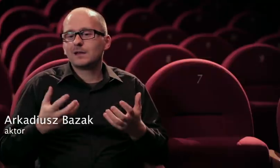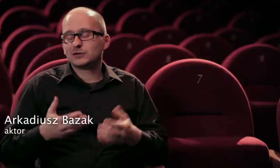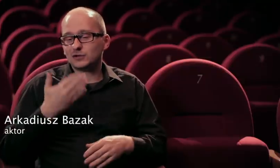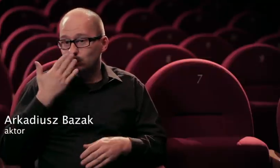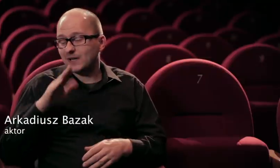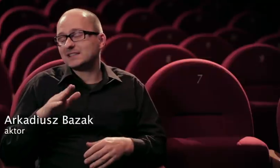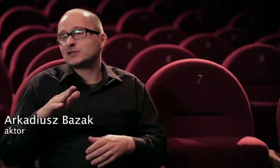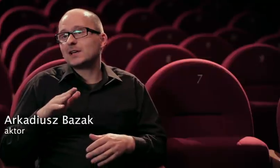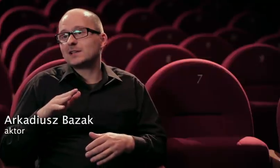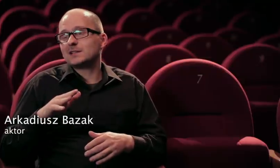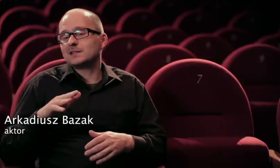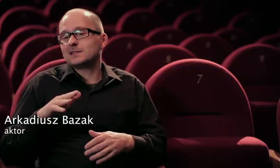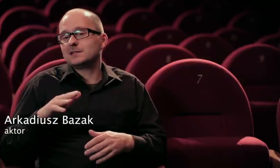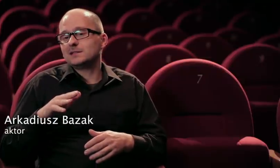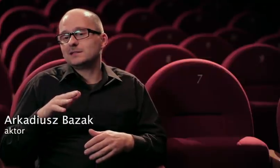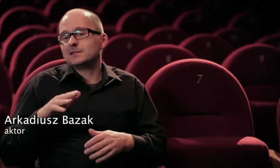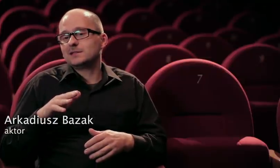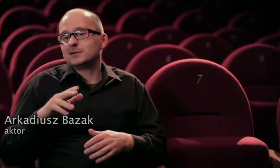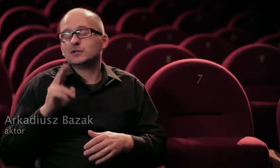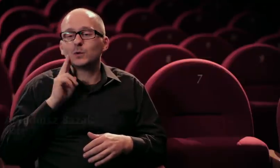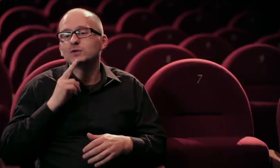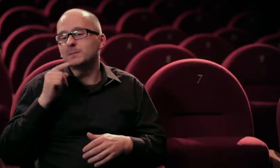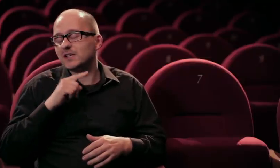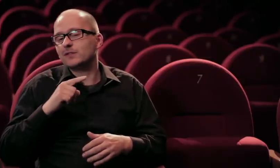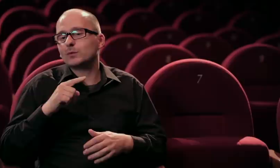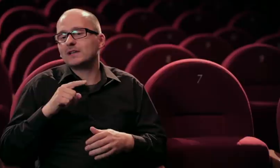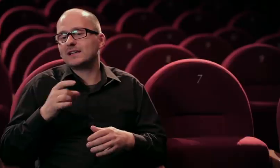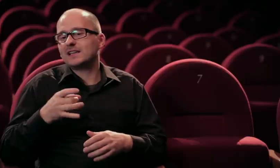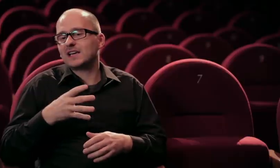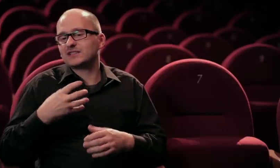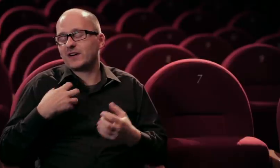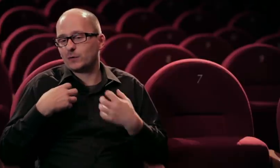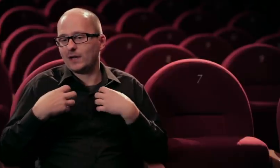to show that Deaf people can also be actors